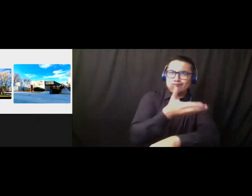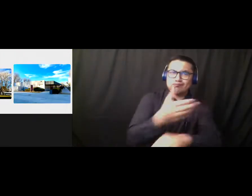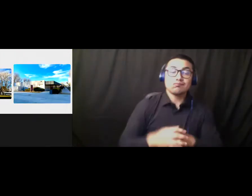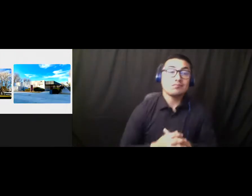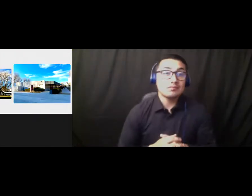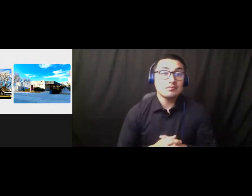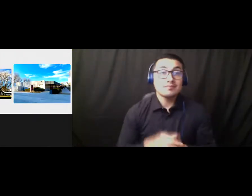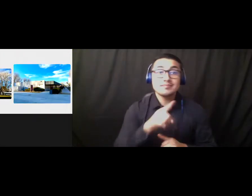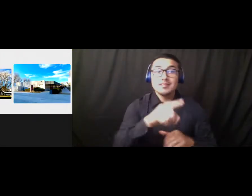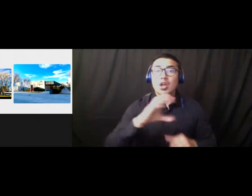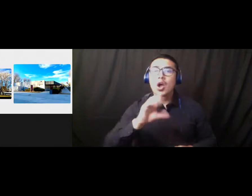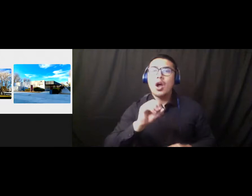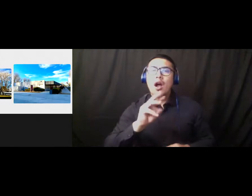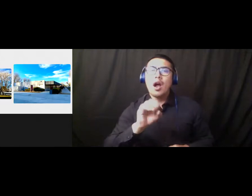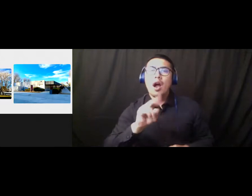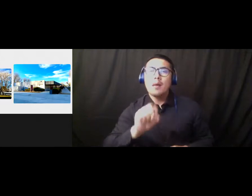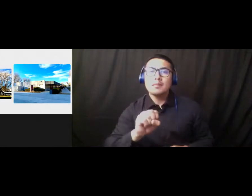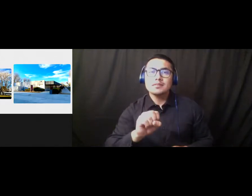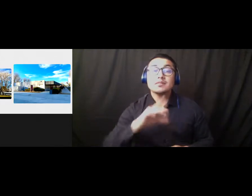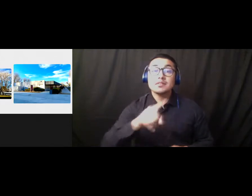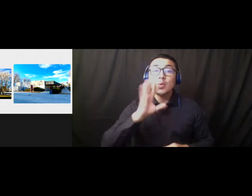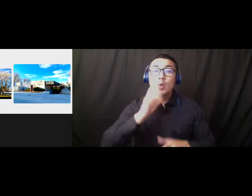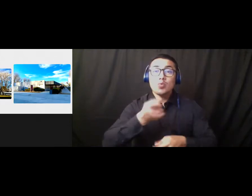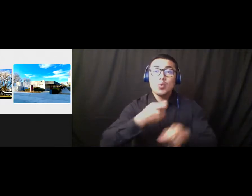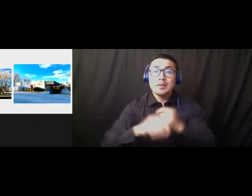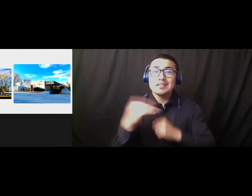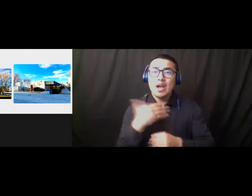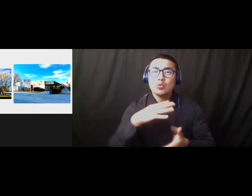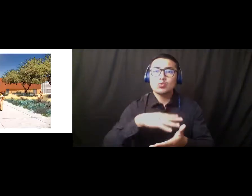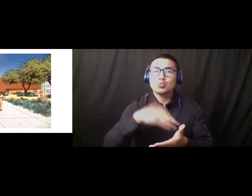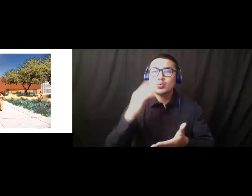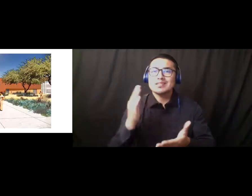replace the Student Center building, including the Bookstore. It will have a full-service kitchen